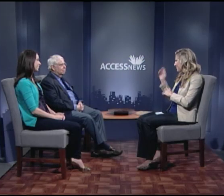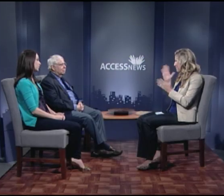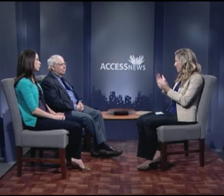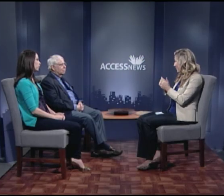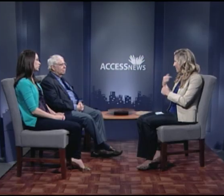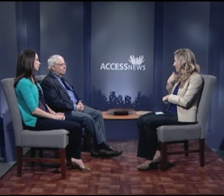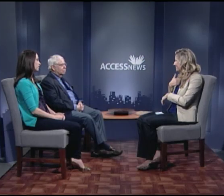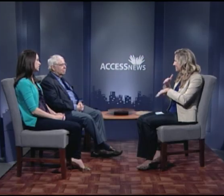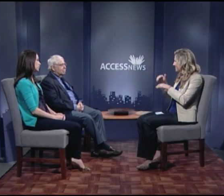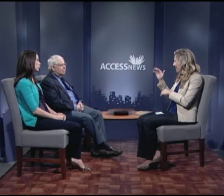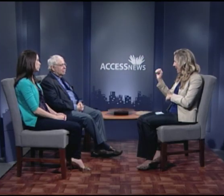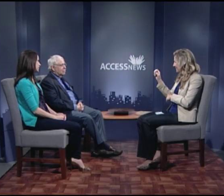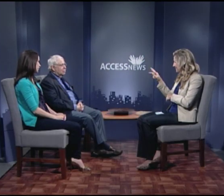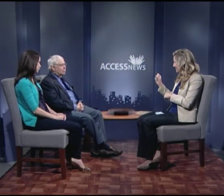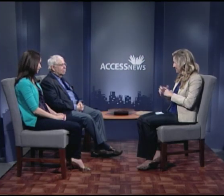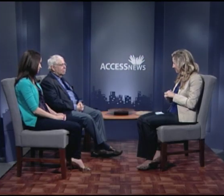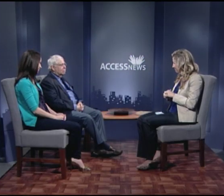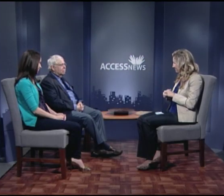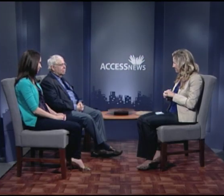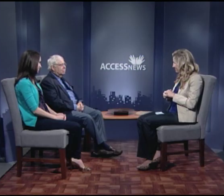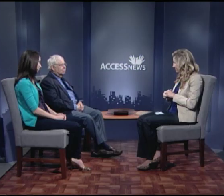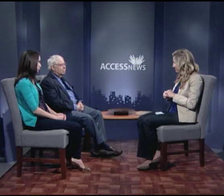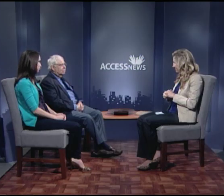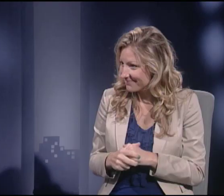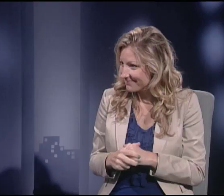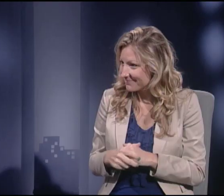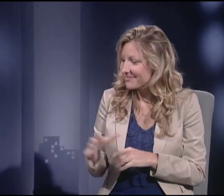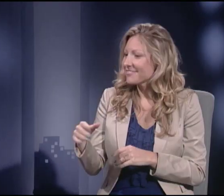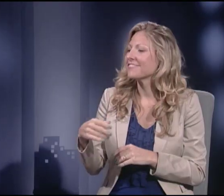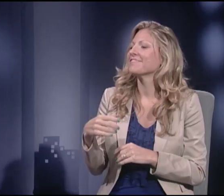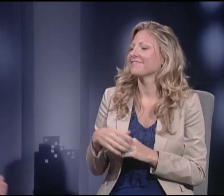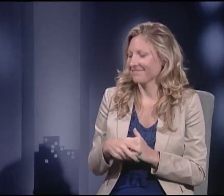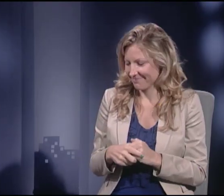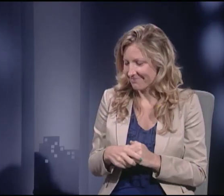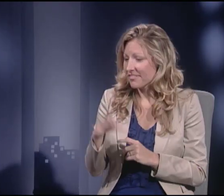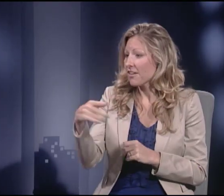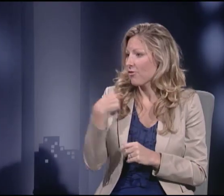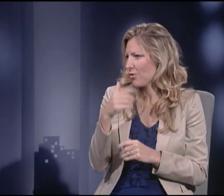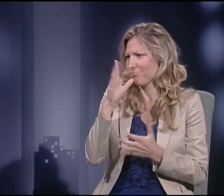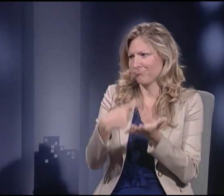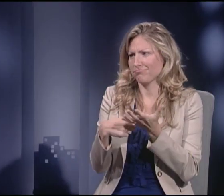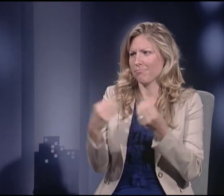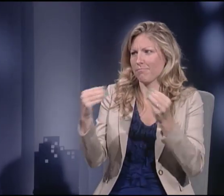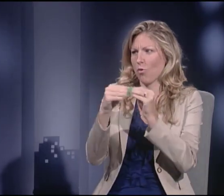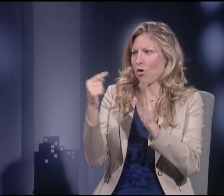Thank you Professor Levinson for being here with us today on ACCESS News. It's my pleasure.